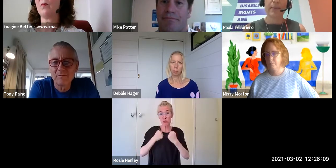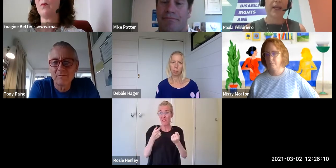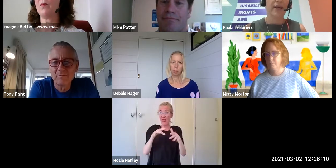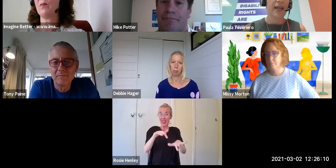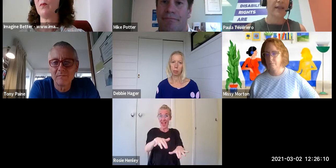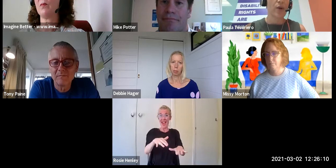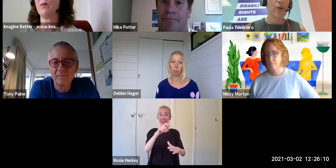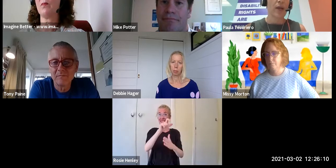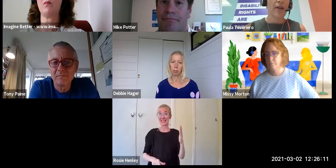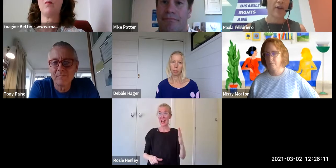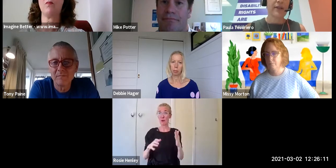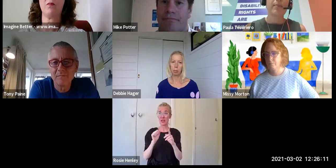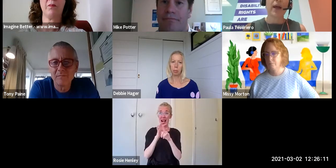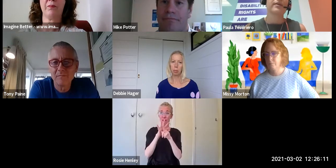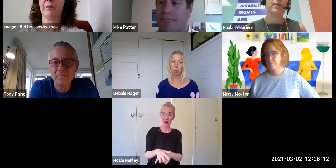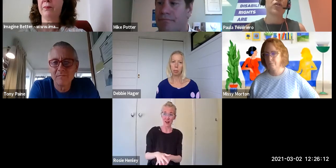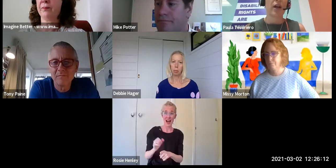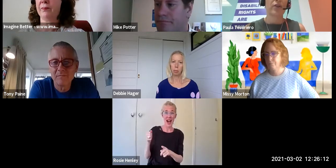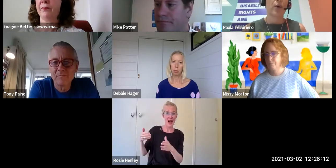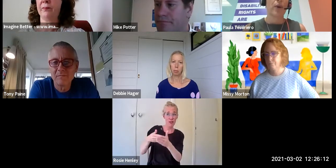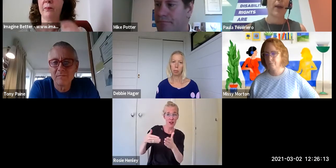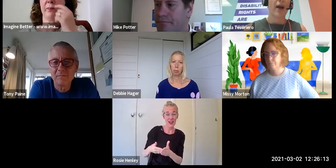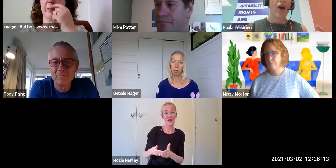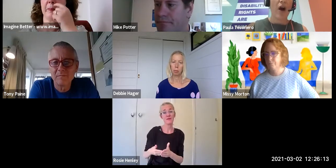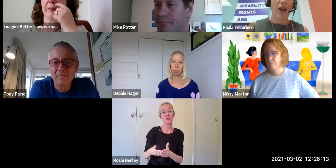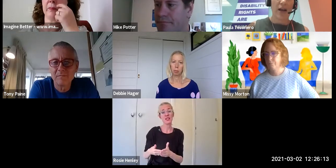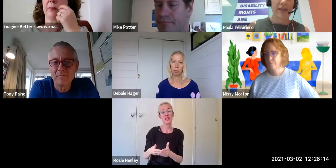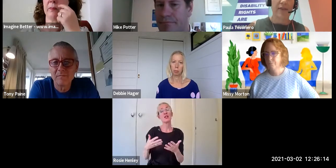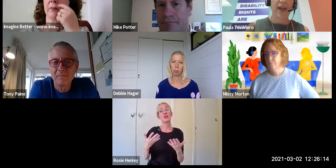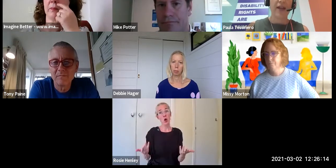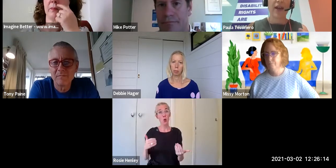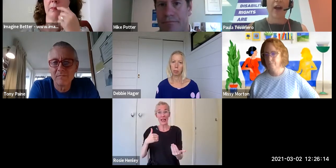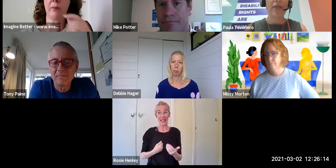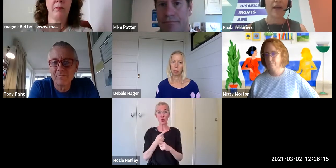be in. And so, there is a balance to be struck though about highlighting that and then, i think,